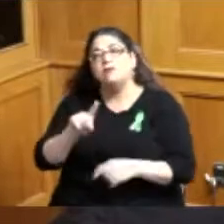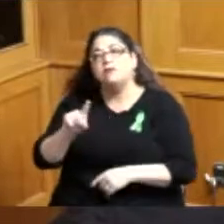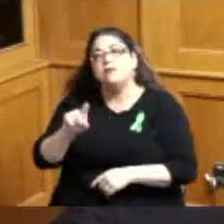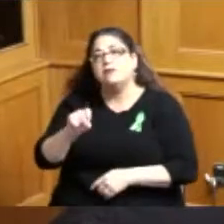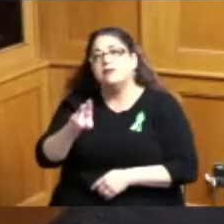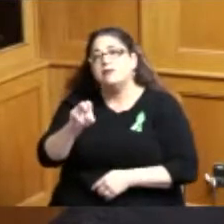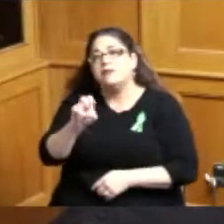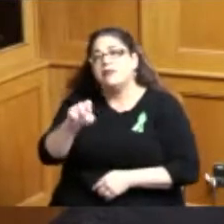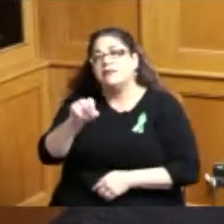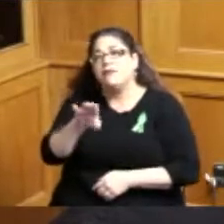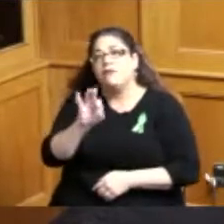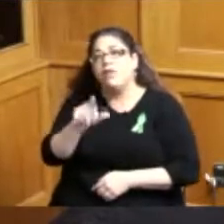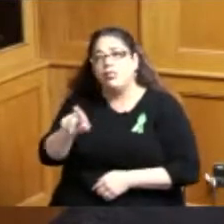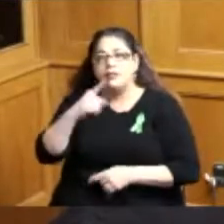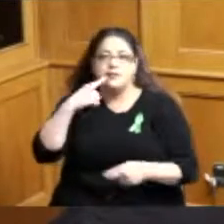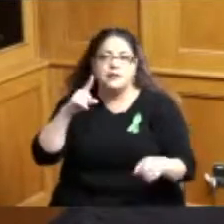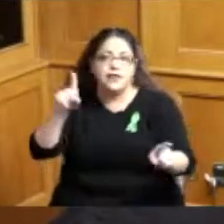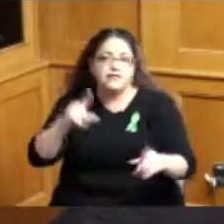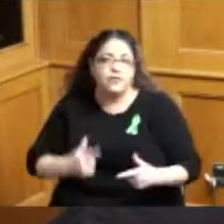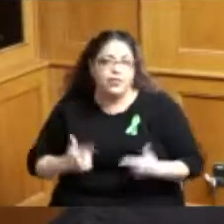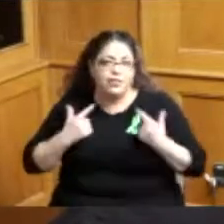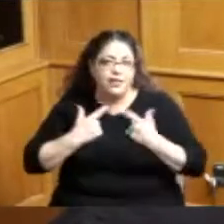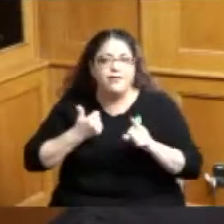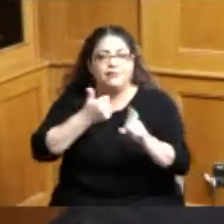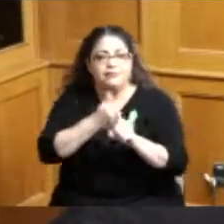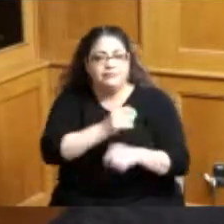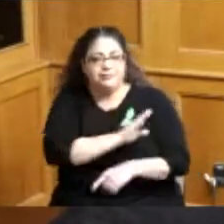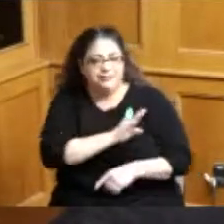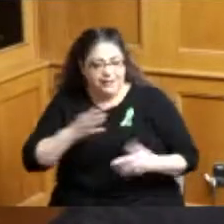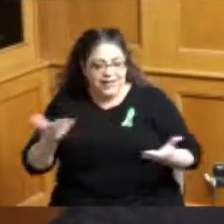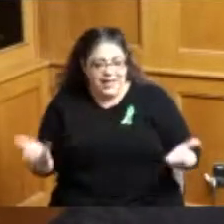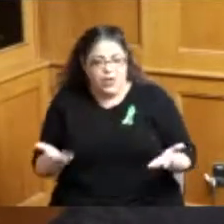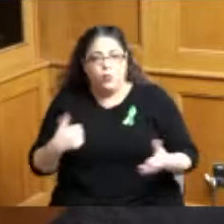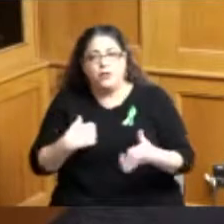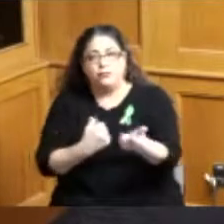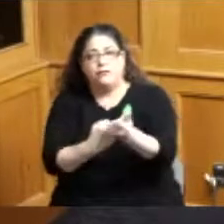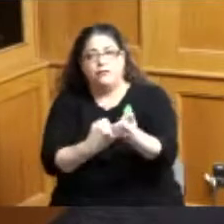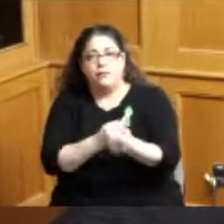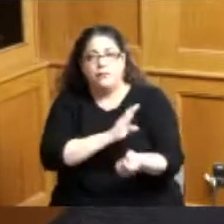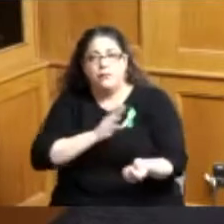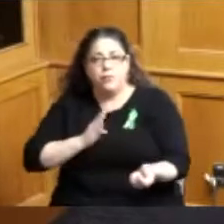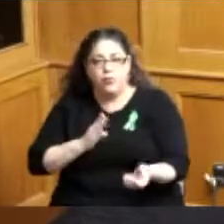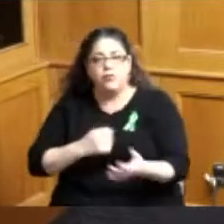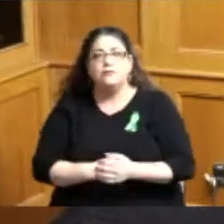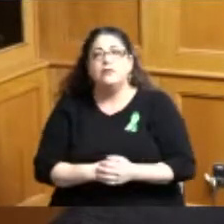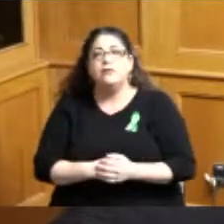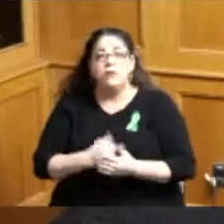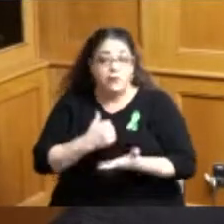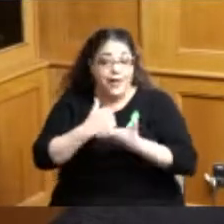Recovery Services Board is effectively caring for the mental health needs of transition age youth